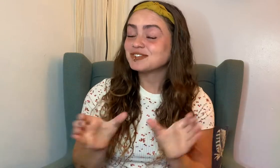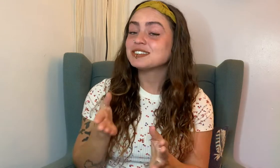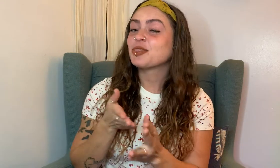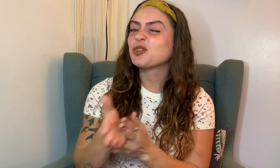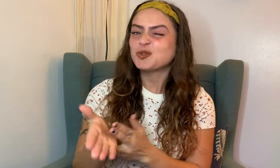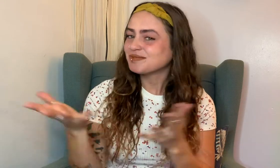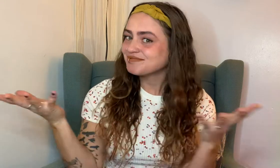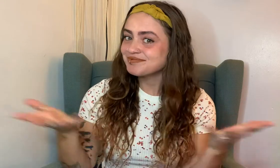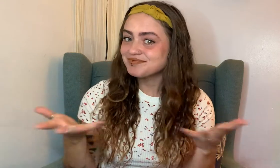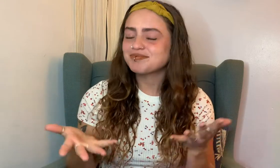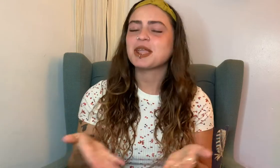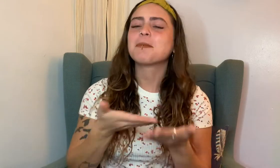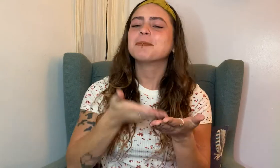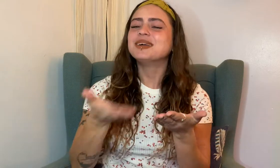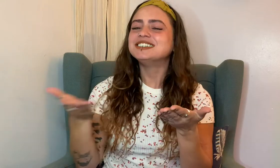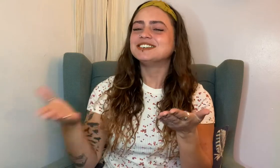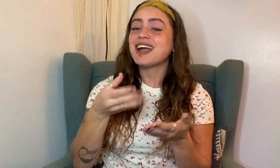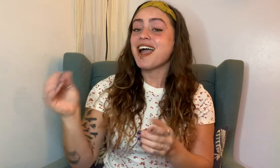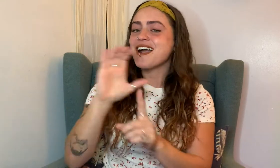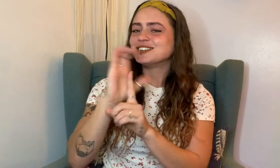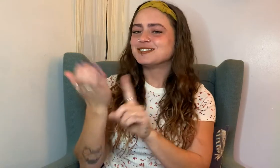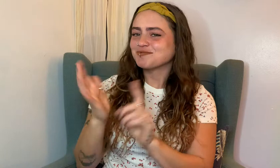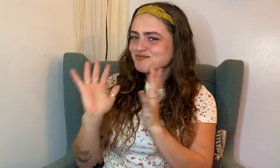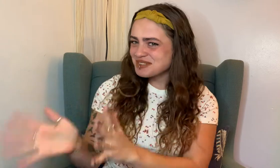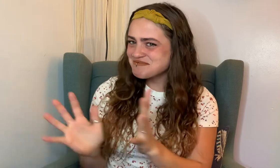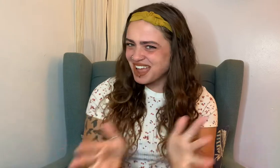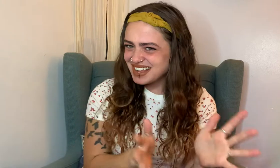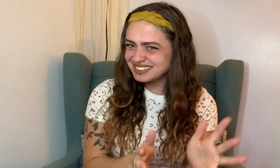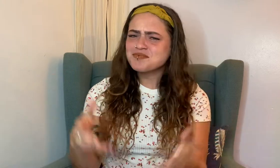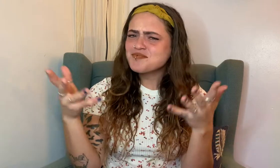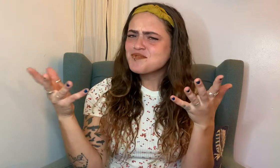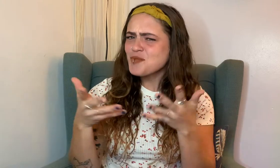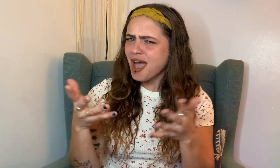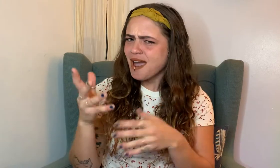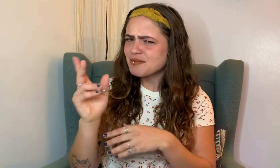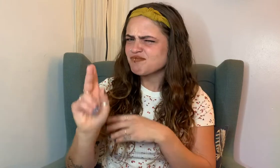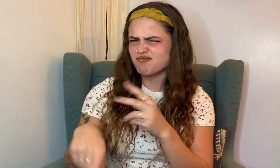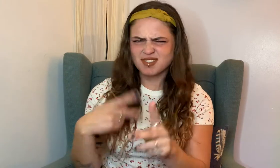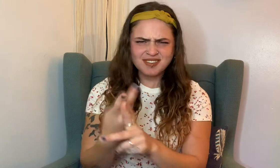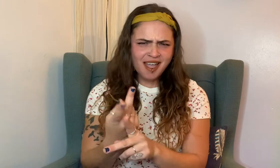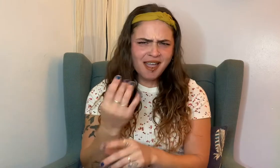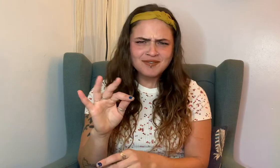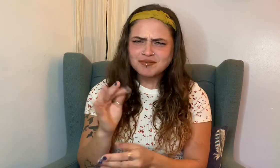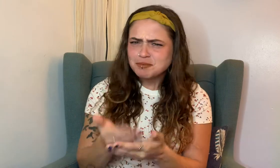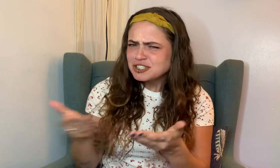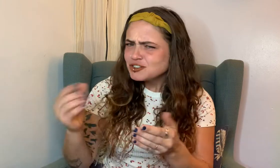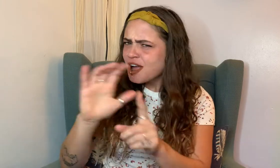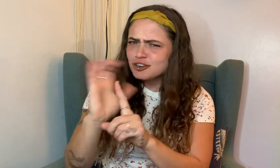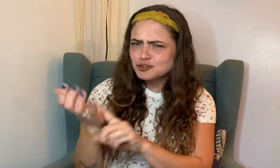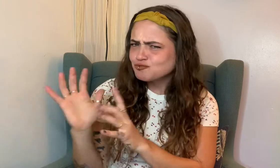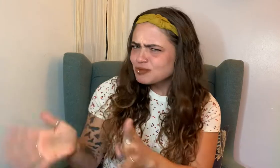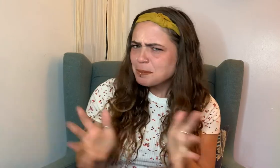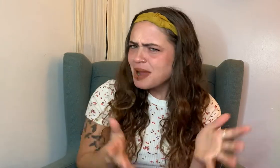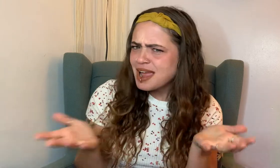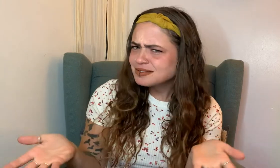through material and cultural remains! What kind of material and cultural remains, you may ask?